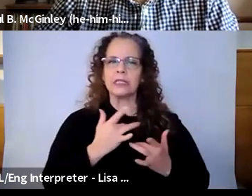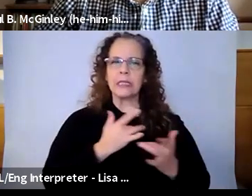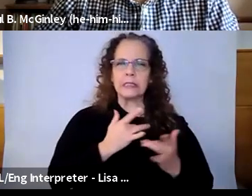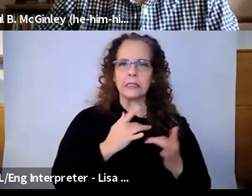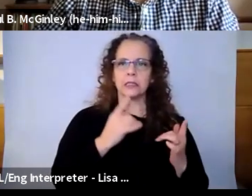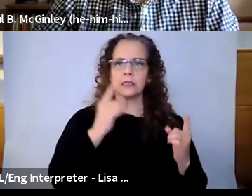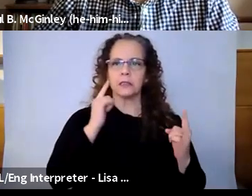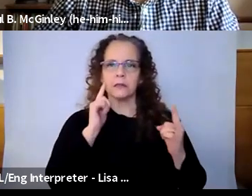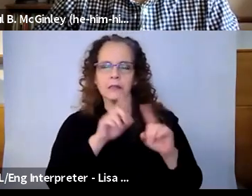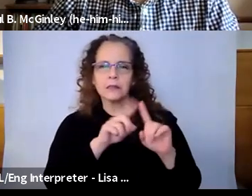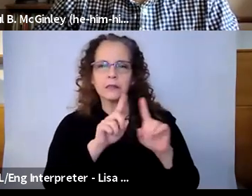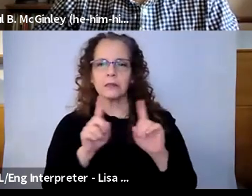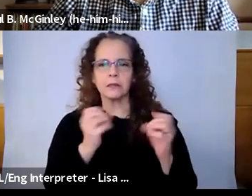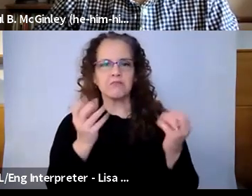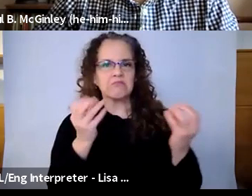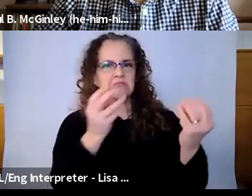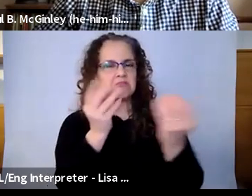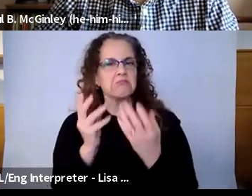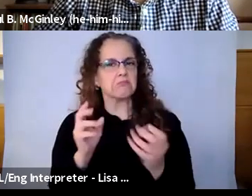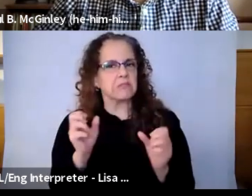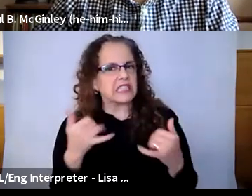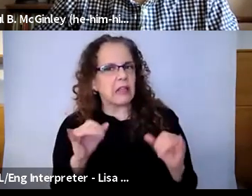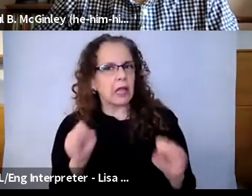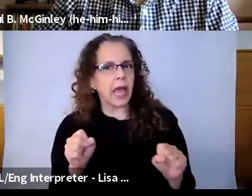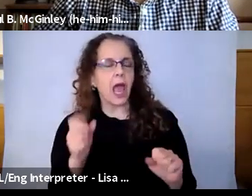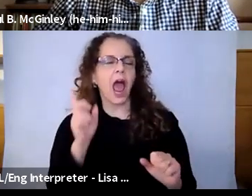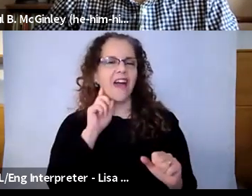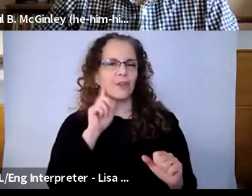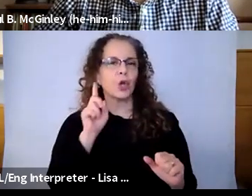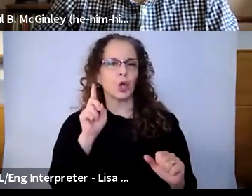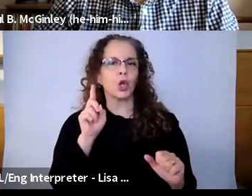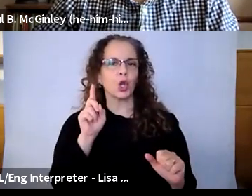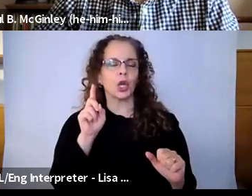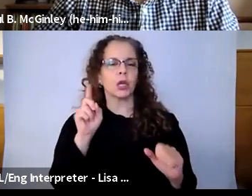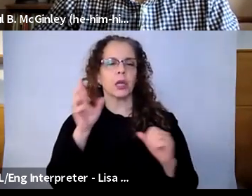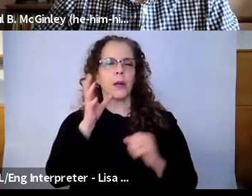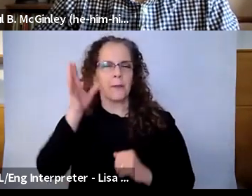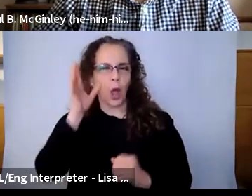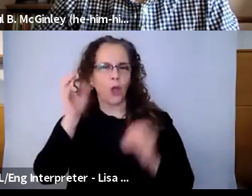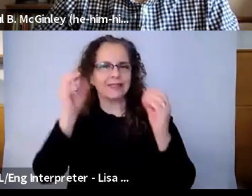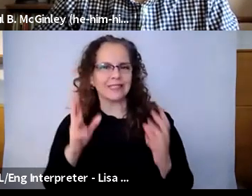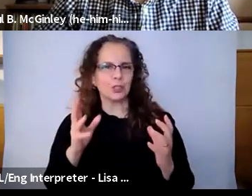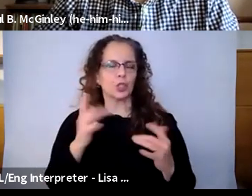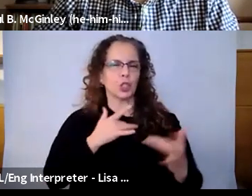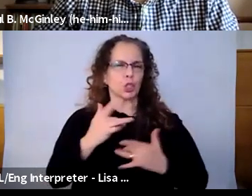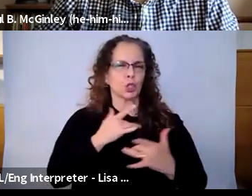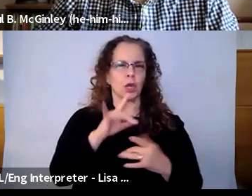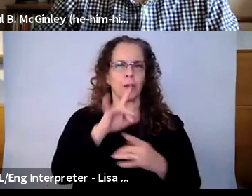heard a lot of teachers at schools worry about their kids sitting in front of a computer. It can be kind of detached or